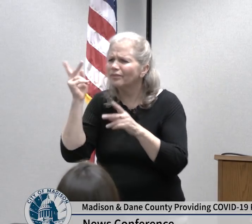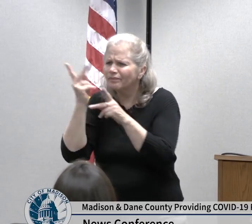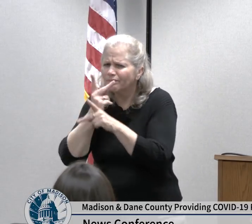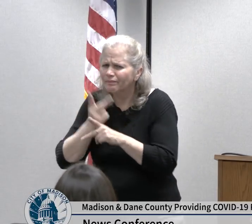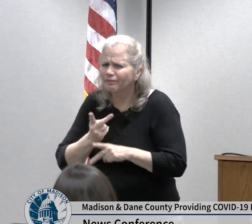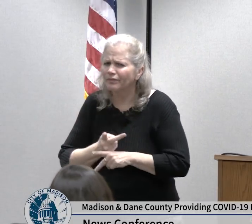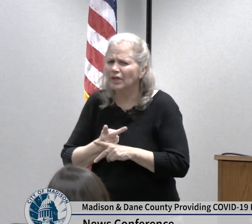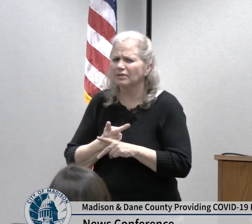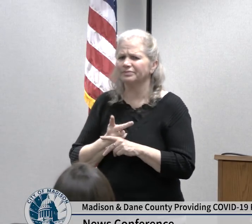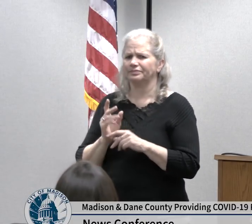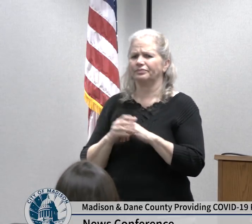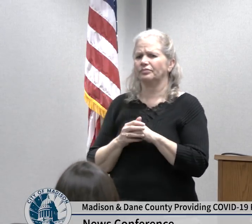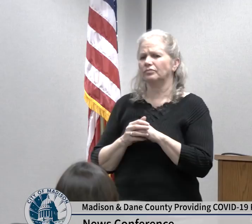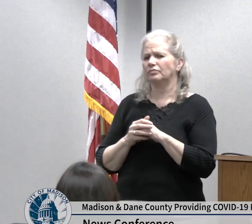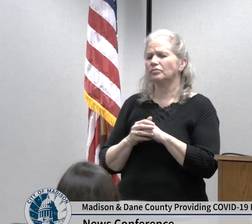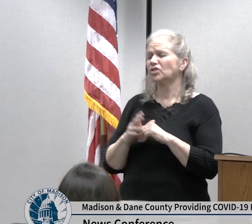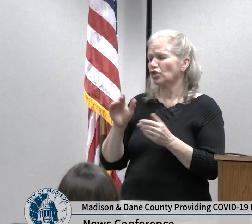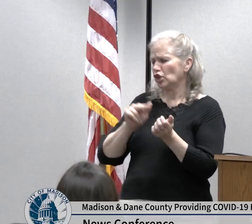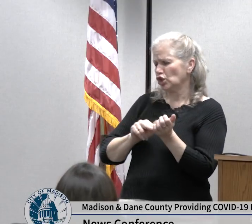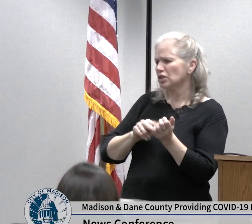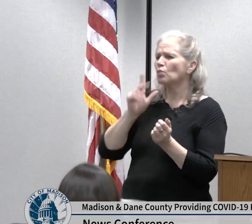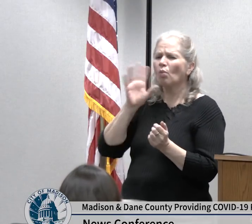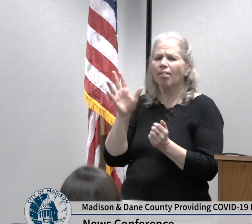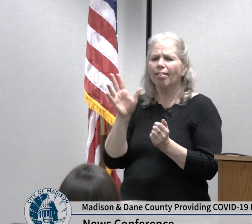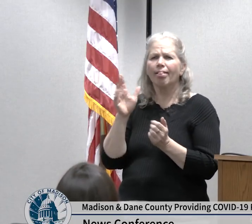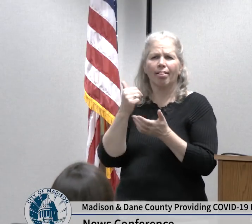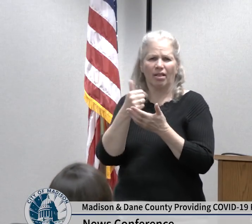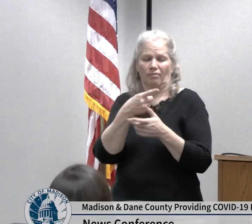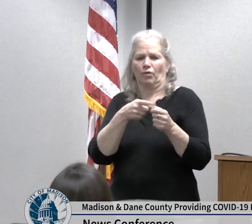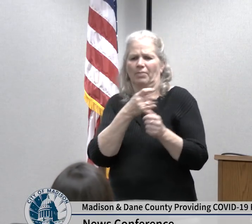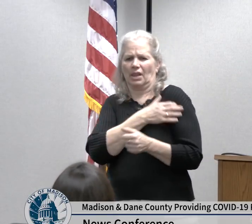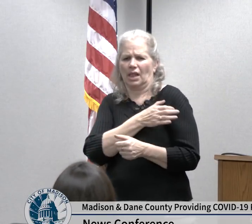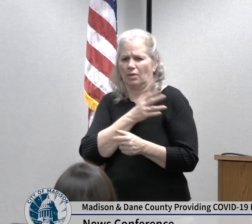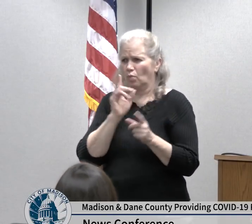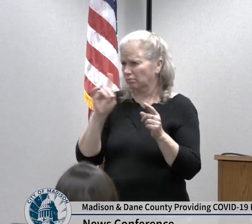partners within the clinics in hospitals can help get those patients triage in a